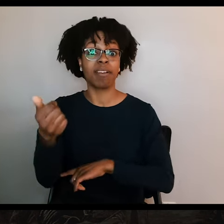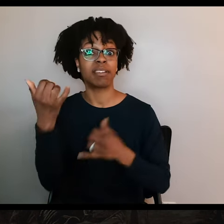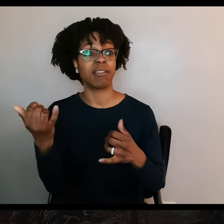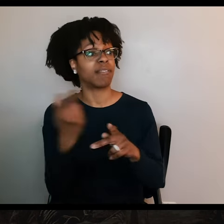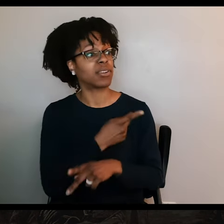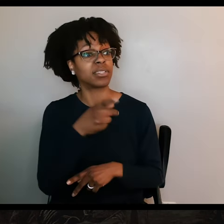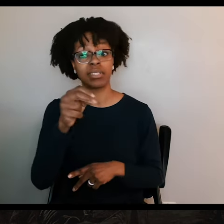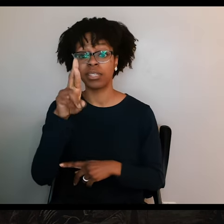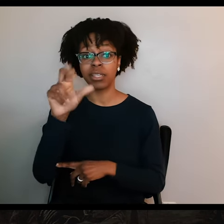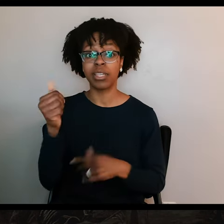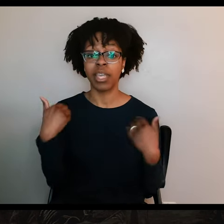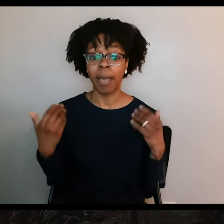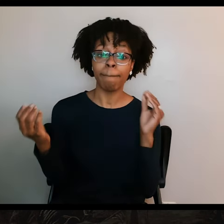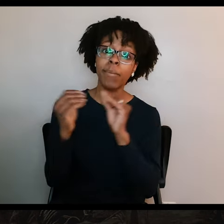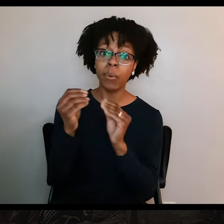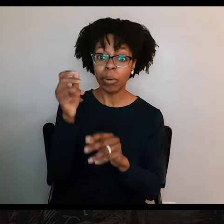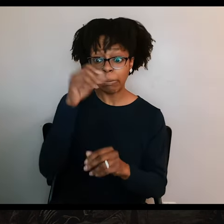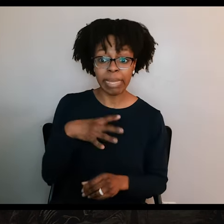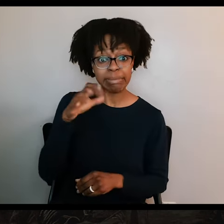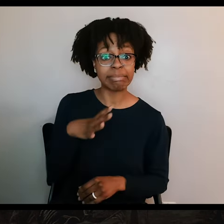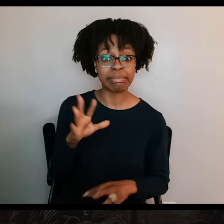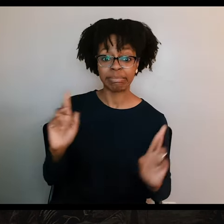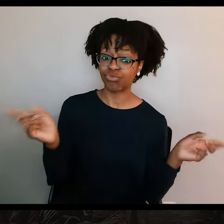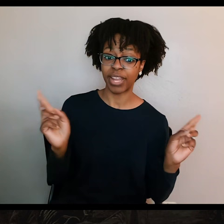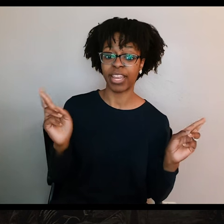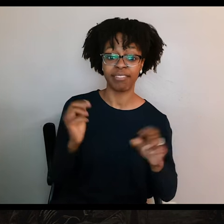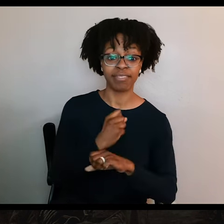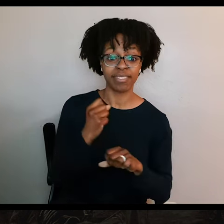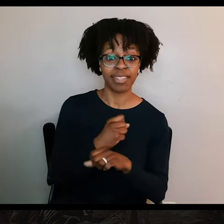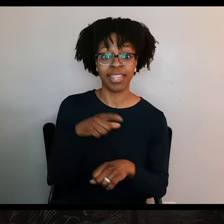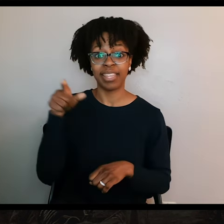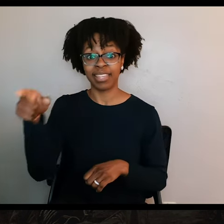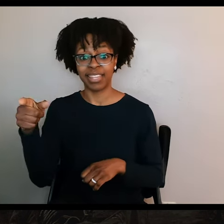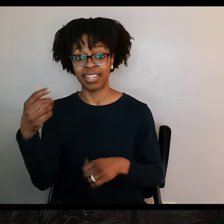And now he had two cannons that were trained on the Texans. And so Fannin saw he basically had two choices.